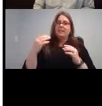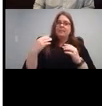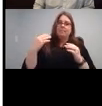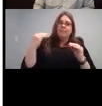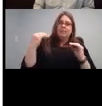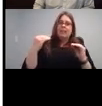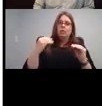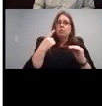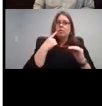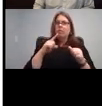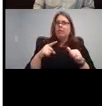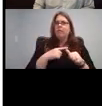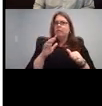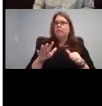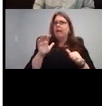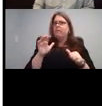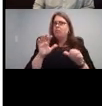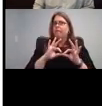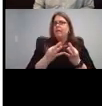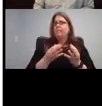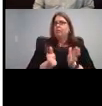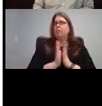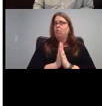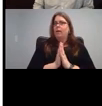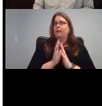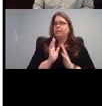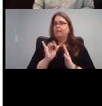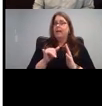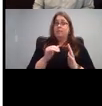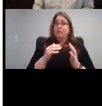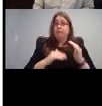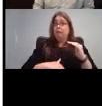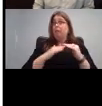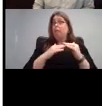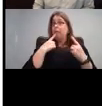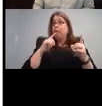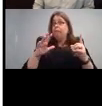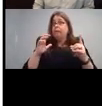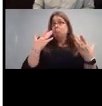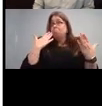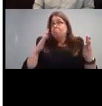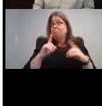I don't know if they've hit that 500 already but worth checking. And they also